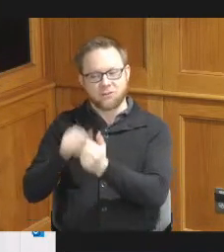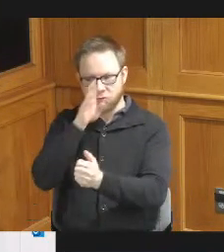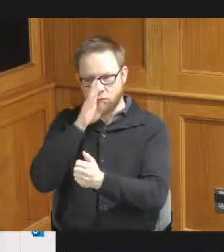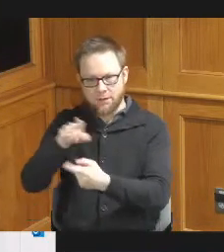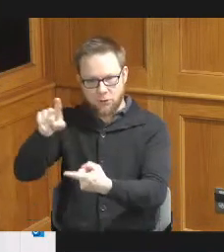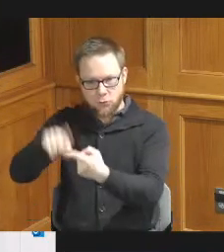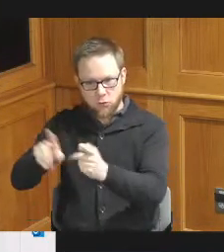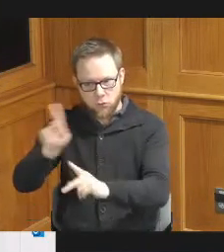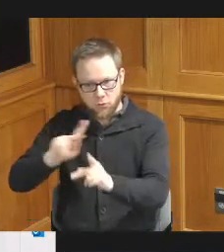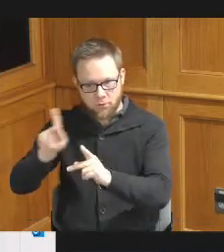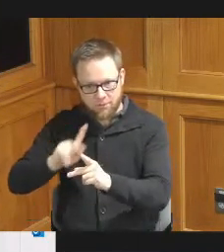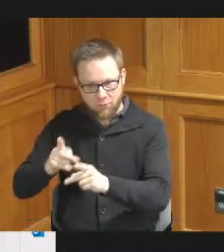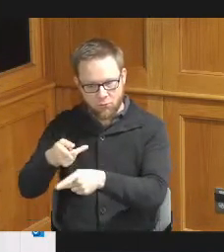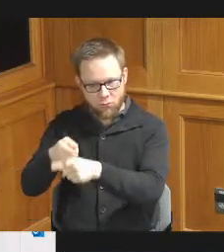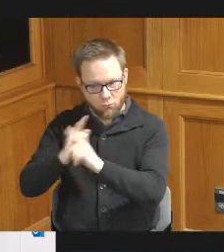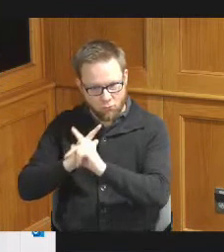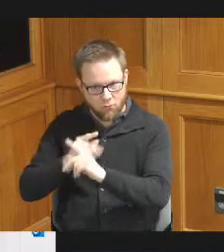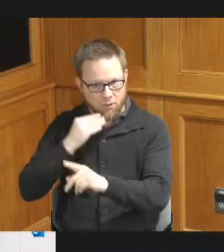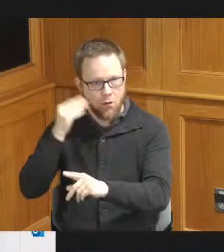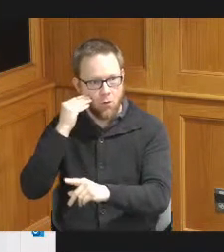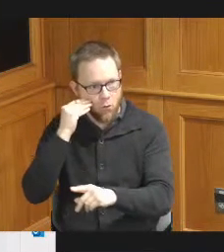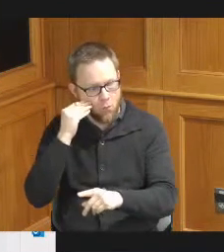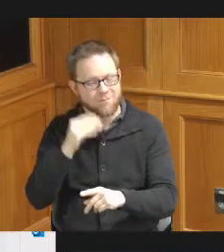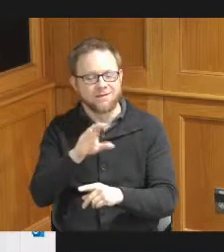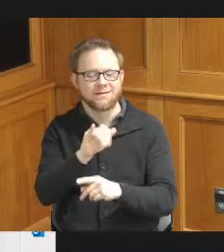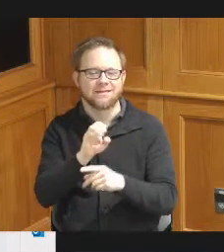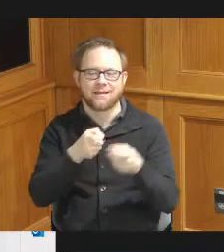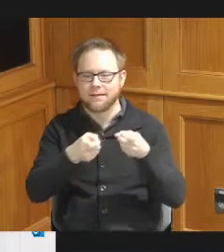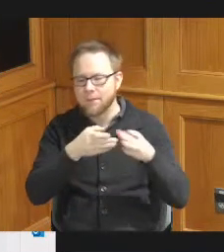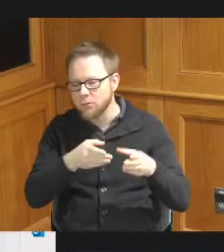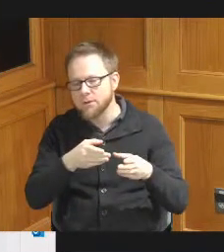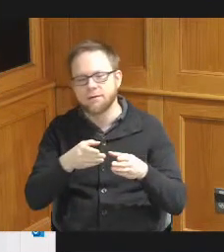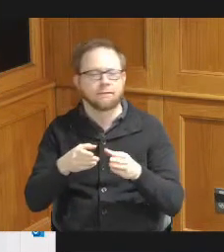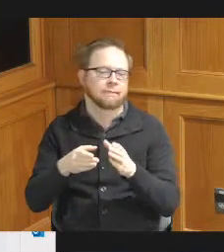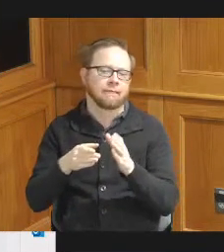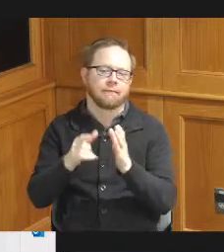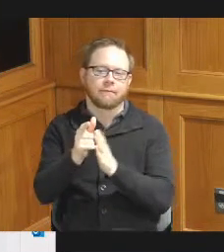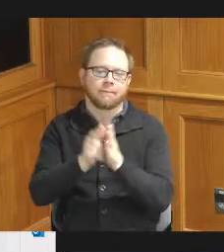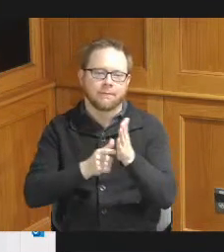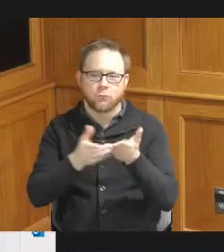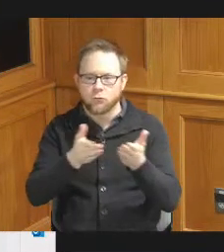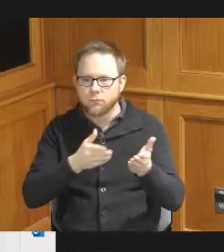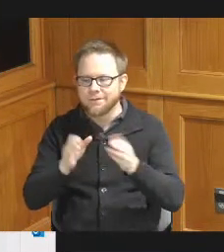as homelessness prevention case management Legal Services Education Services and others